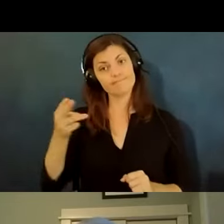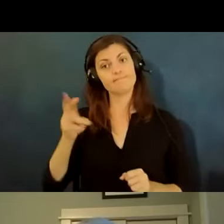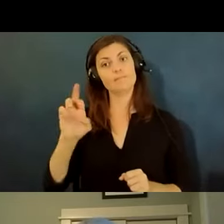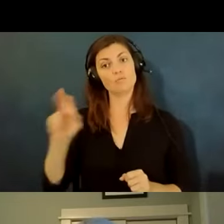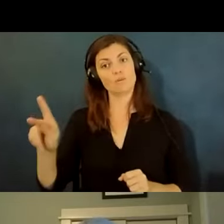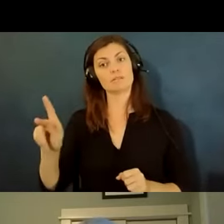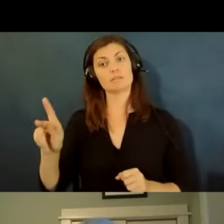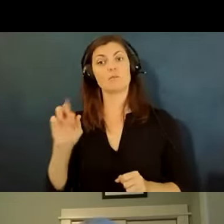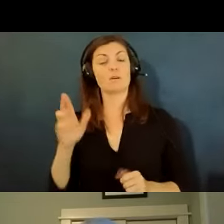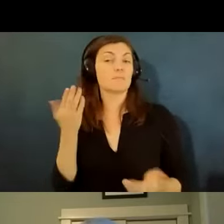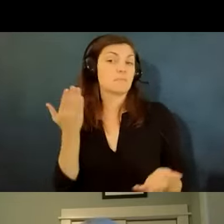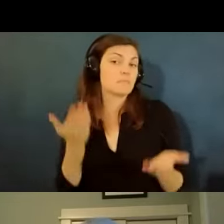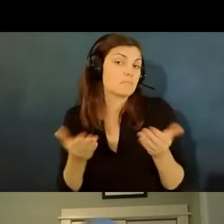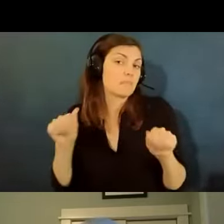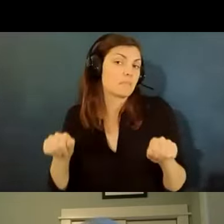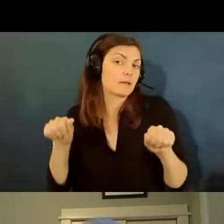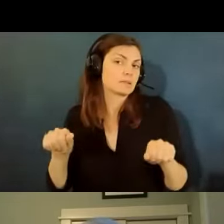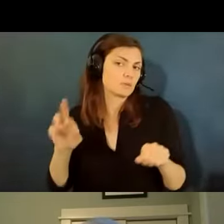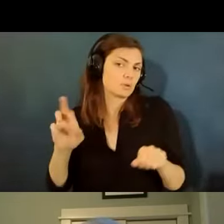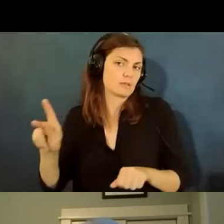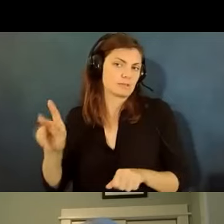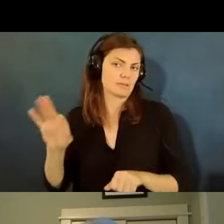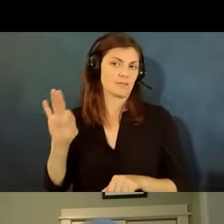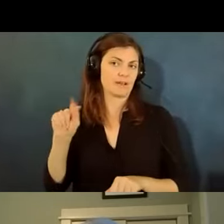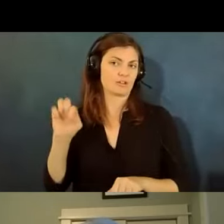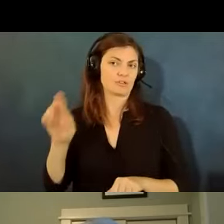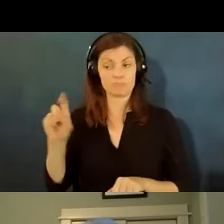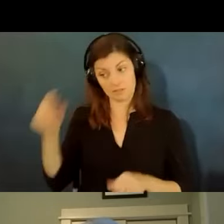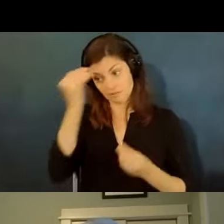probable or possible risk factor you need to tell me if you have any of these things